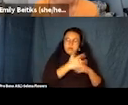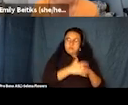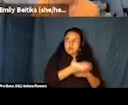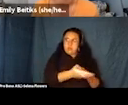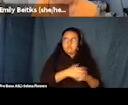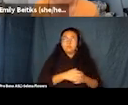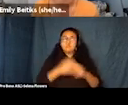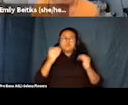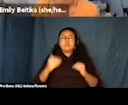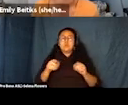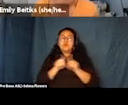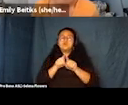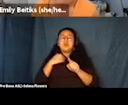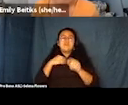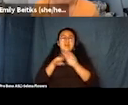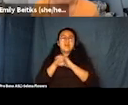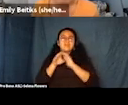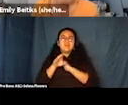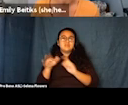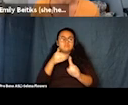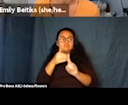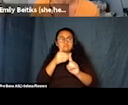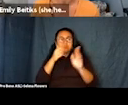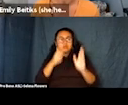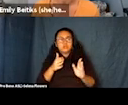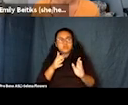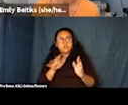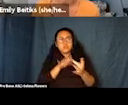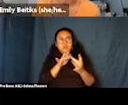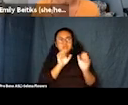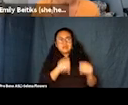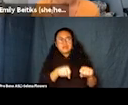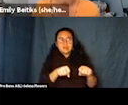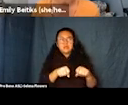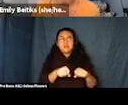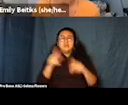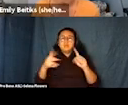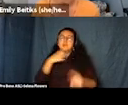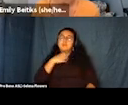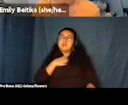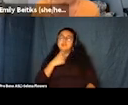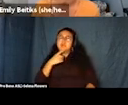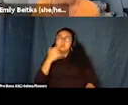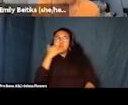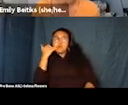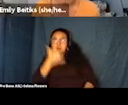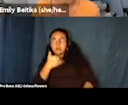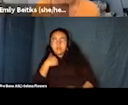So one of the things that people complain so much about is that they say -- you know, they call up with questions about film festivals and they need information.